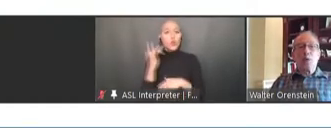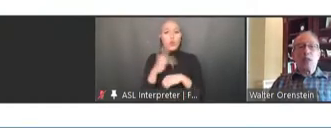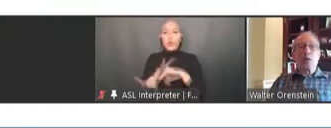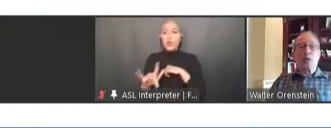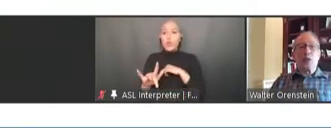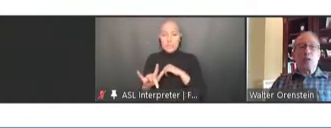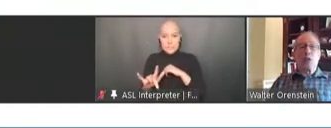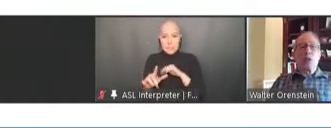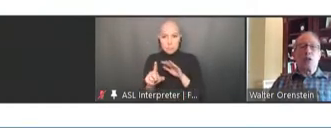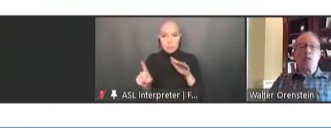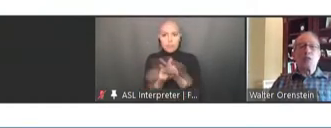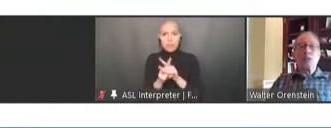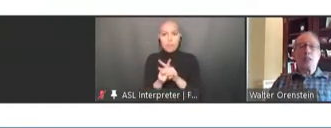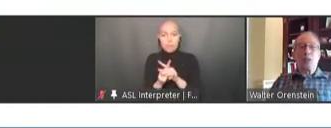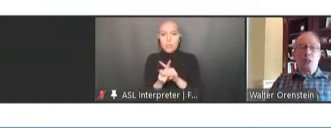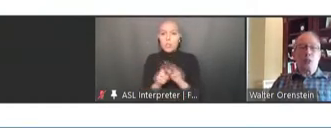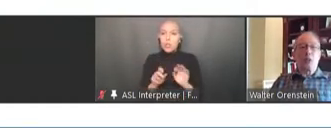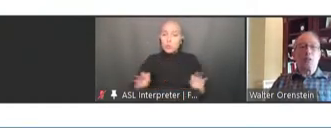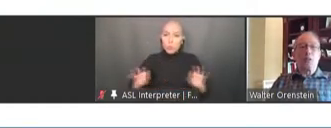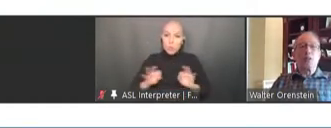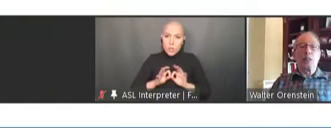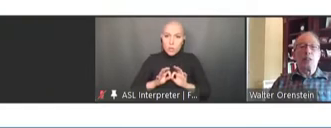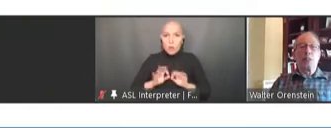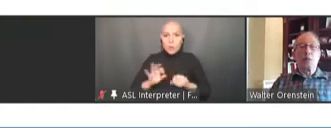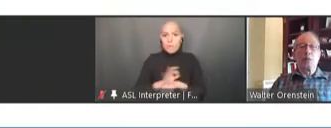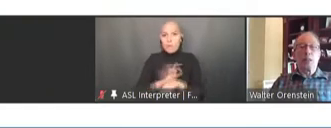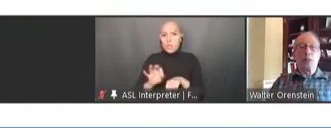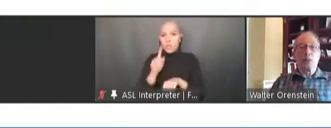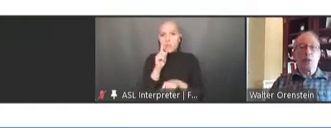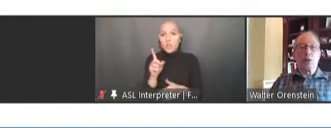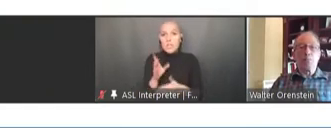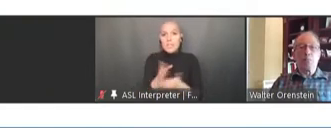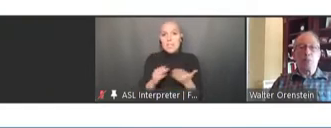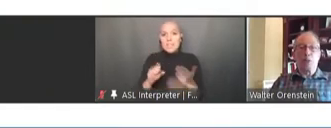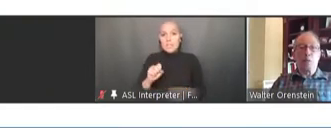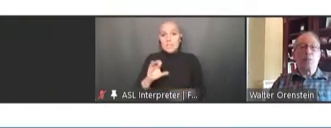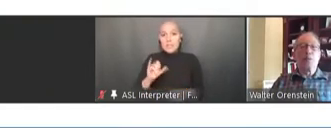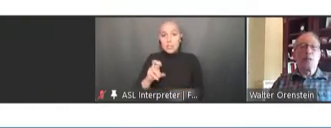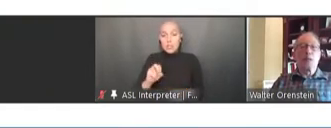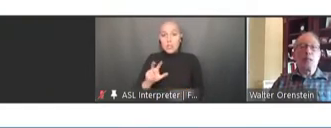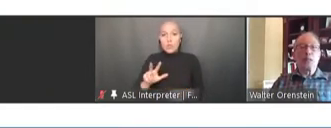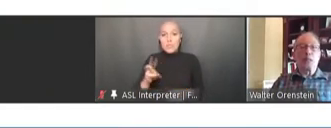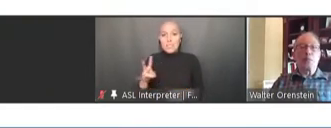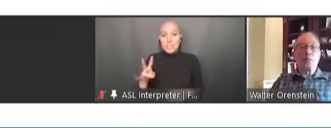critical functions of the Section 317 Immunization Grant Program. Next slide, please.